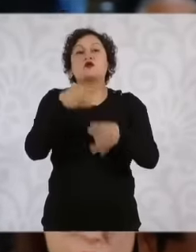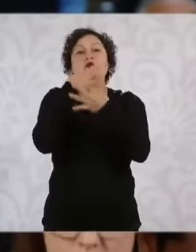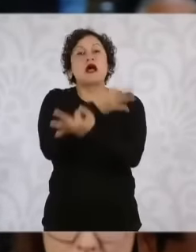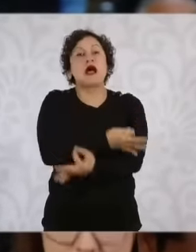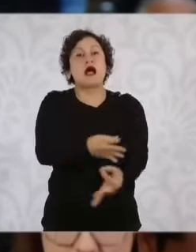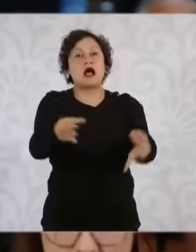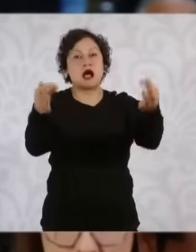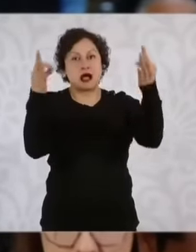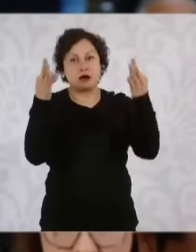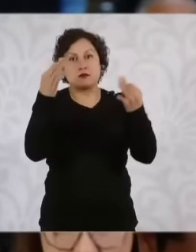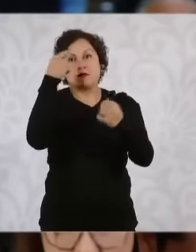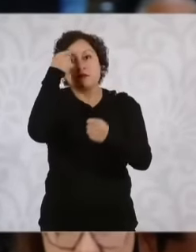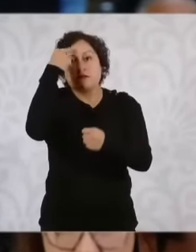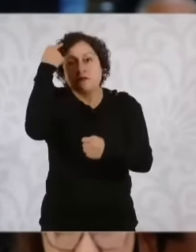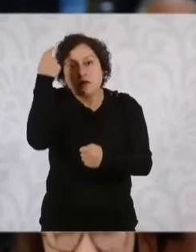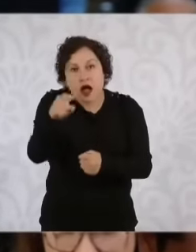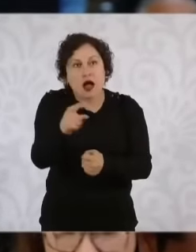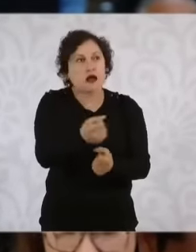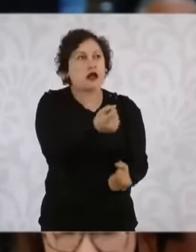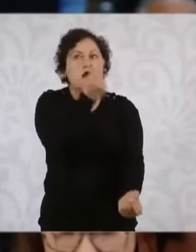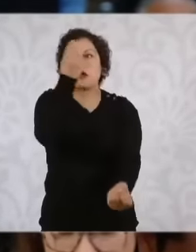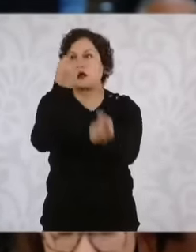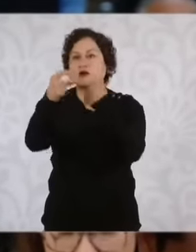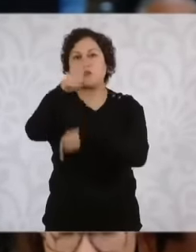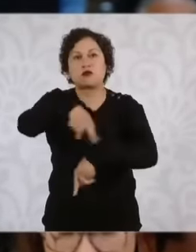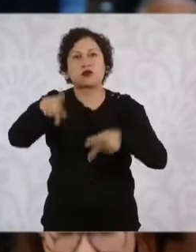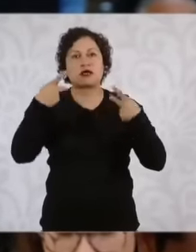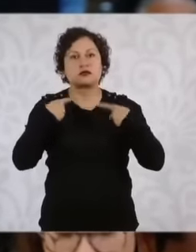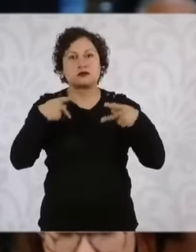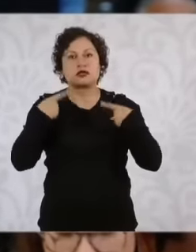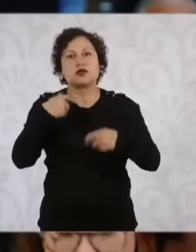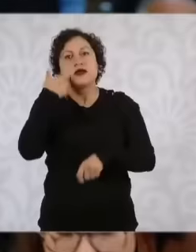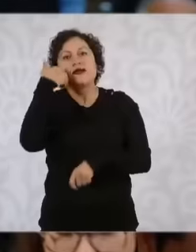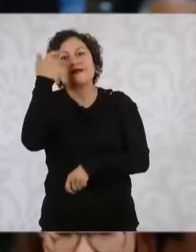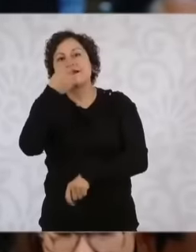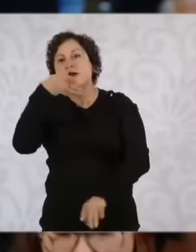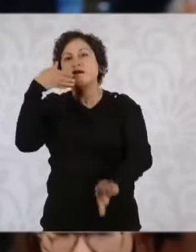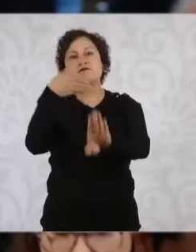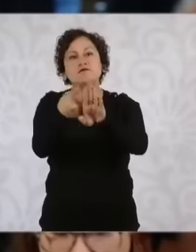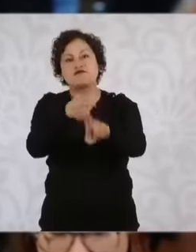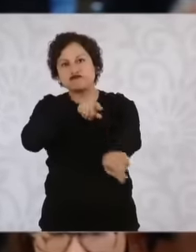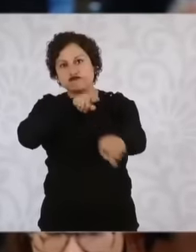who in some way not only try to offend you but offend women